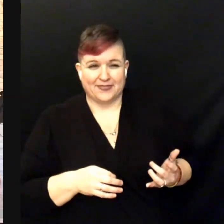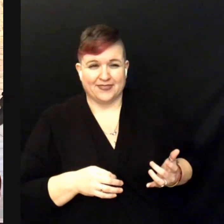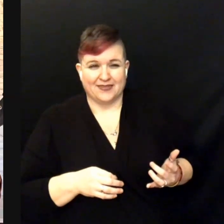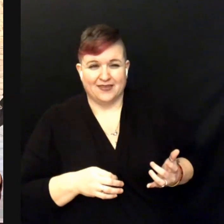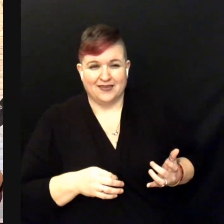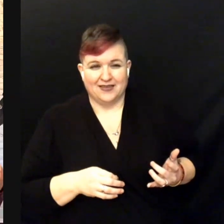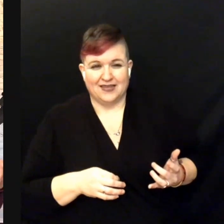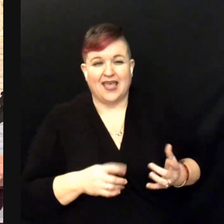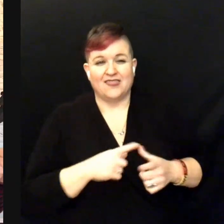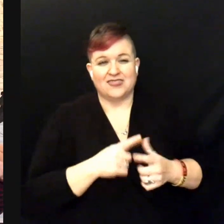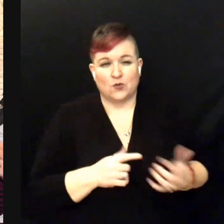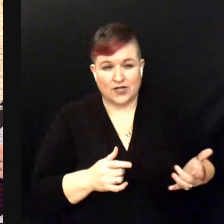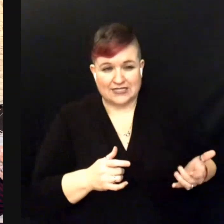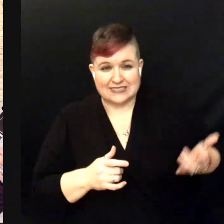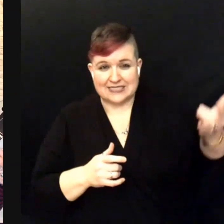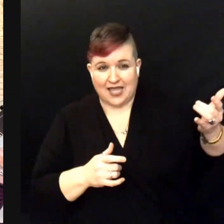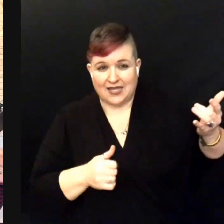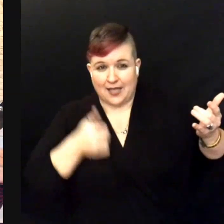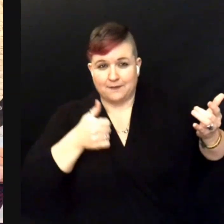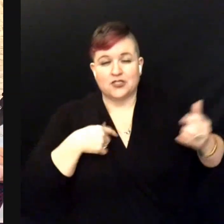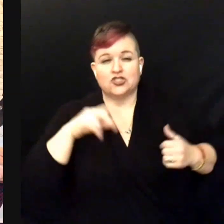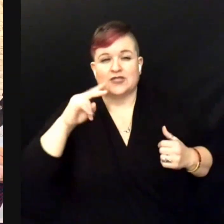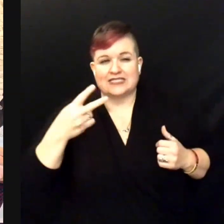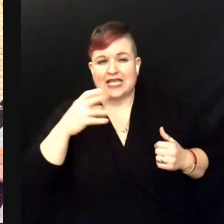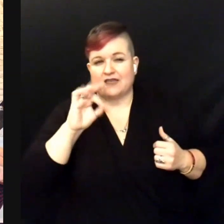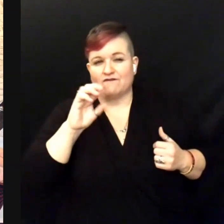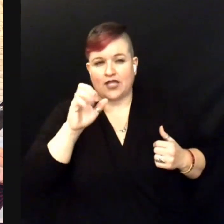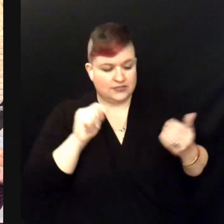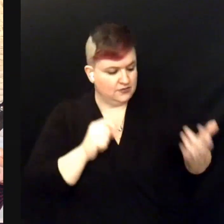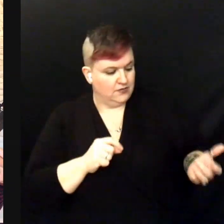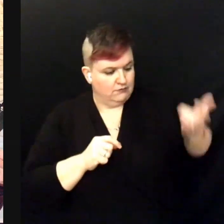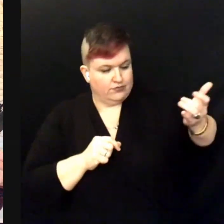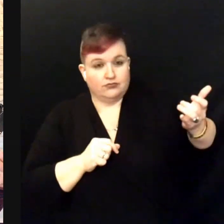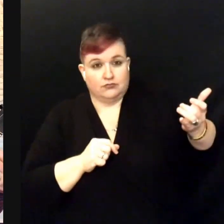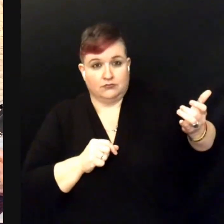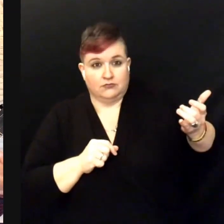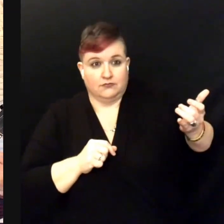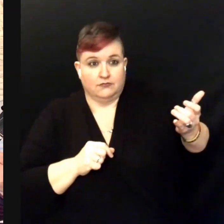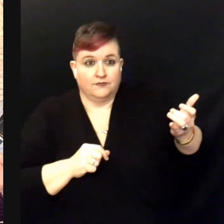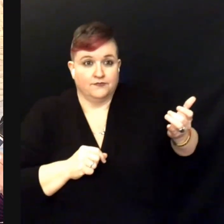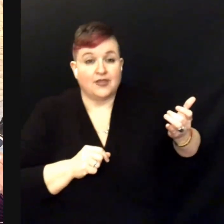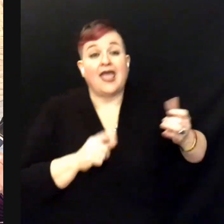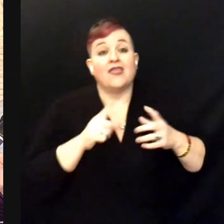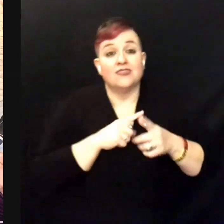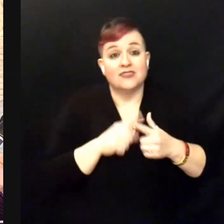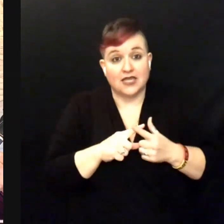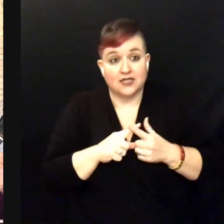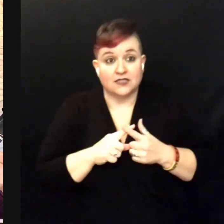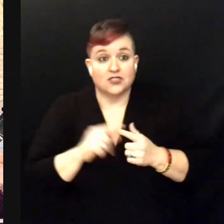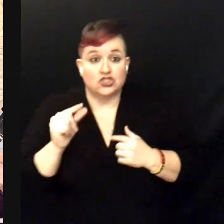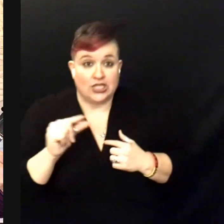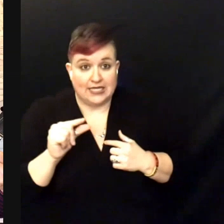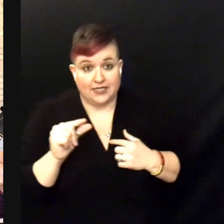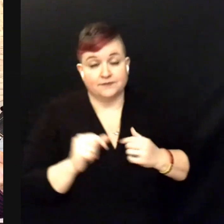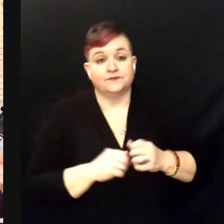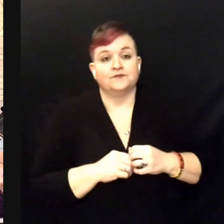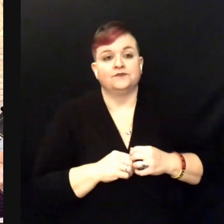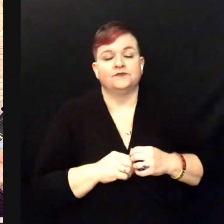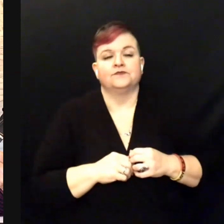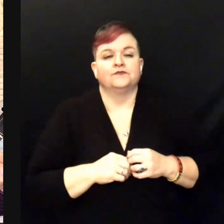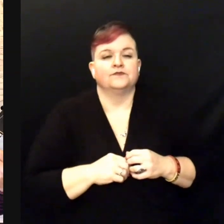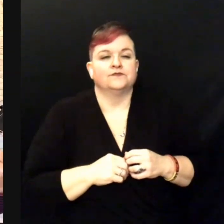And we're going to slide to the second fret then G.